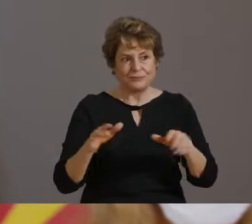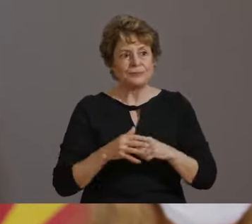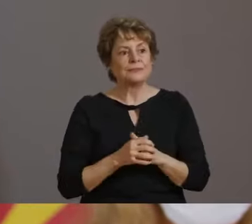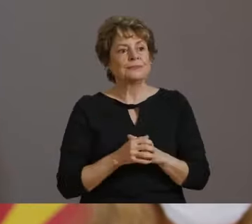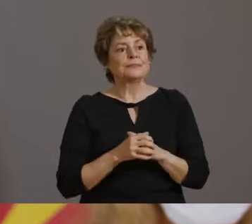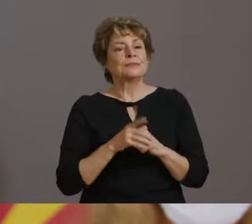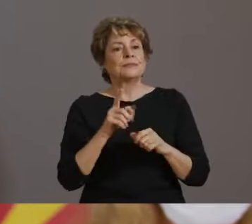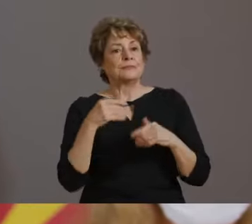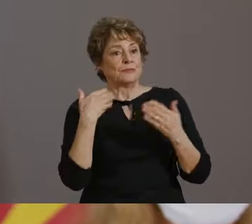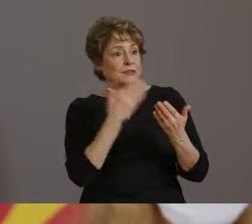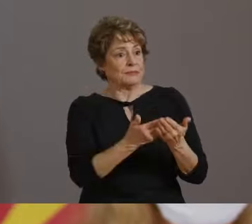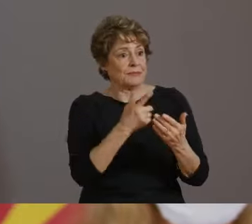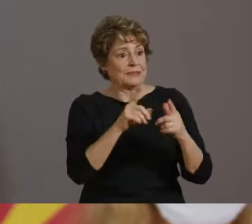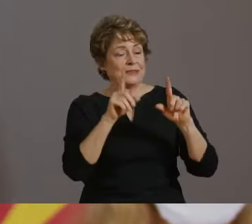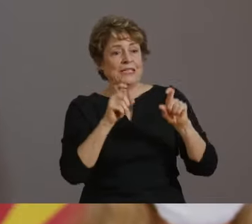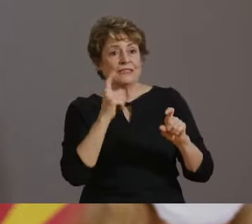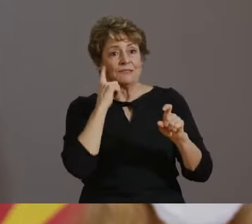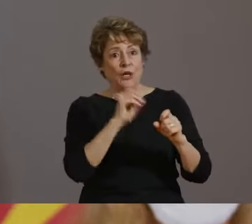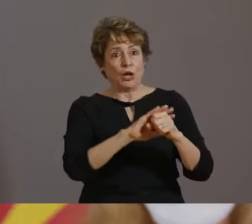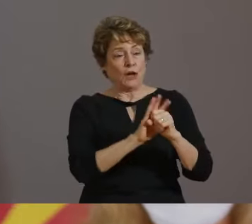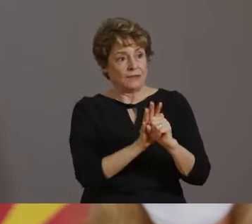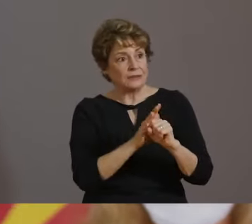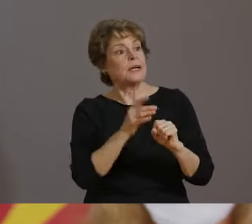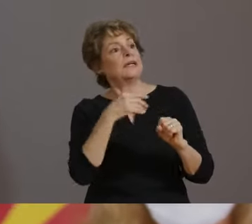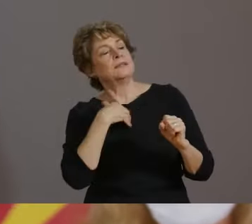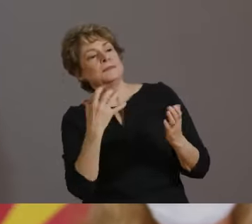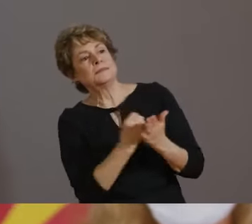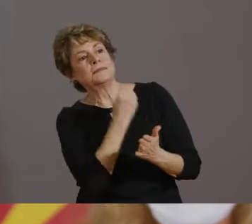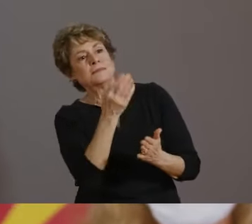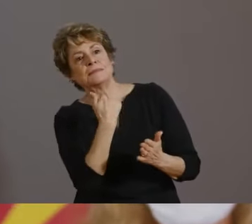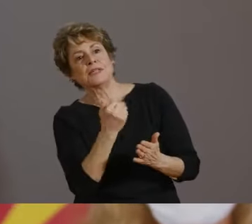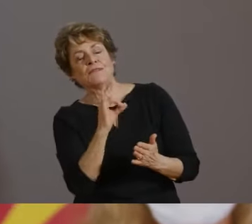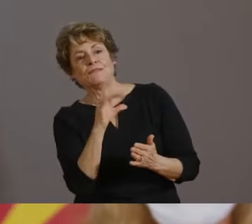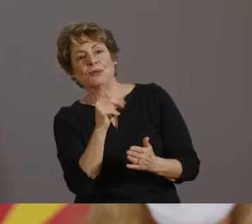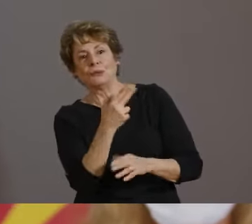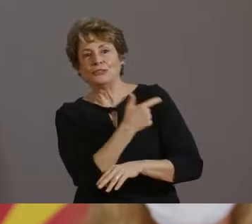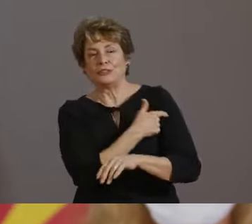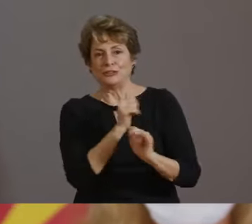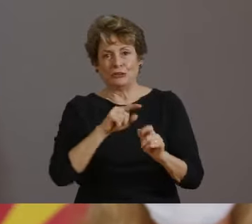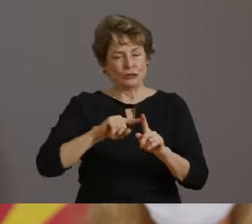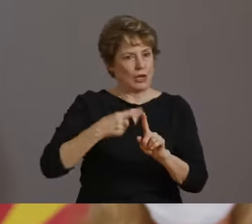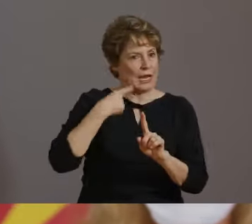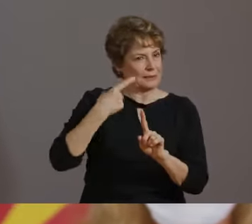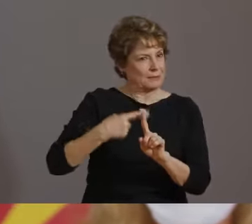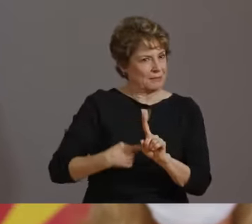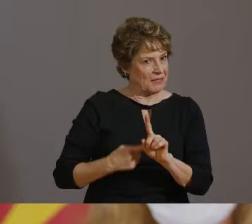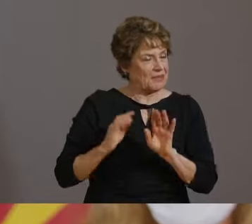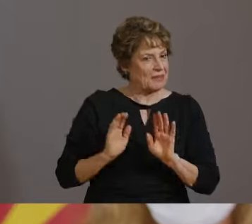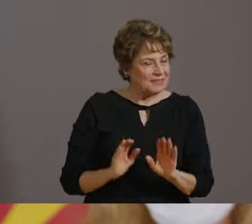TO THAT END, MY THANKS GO OUT TO THE COMMUNITY-BASED PHARMACIES THAT HAVE STEPPED UP AND WORKED